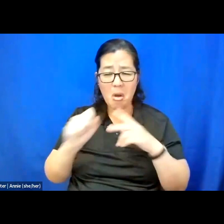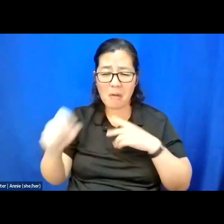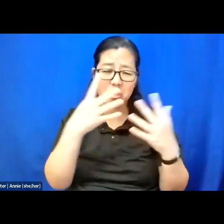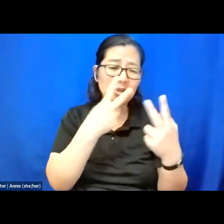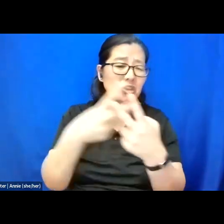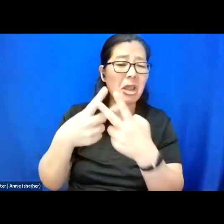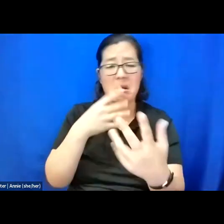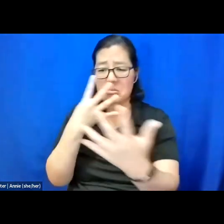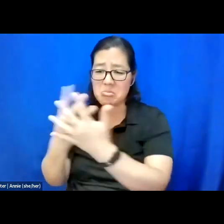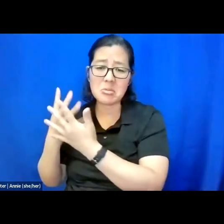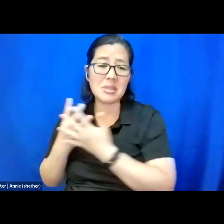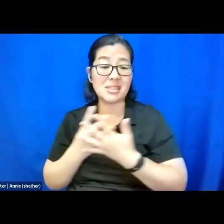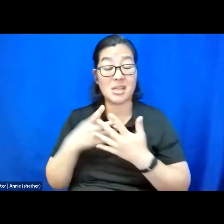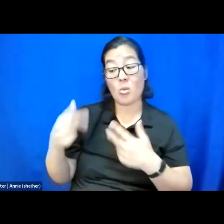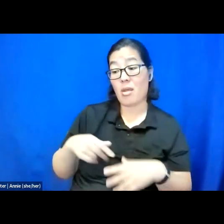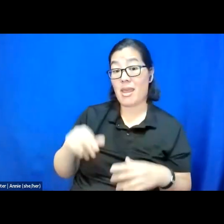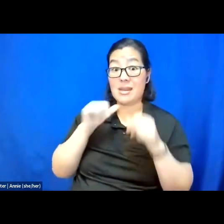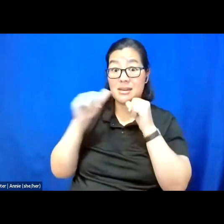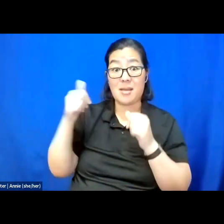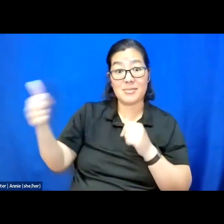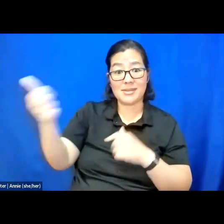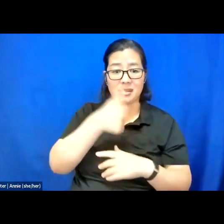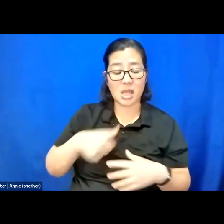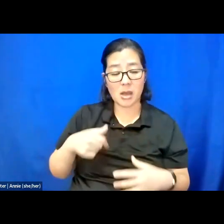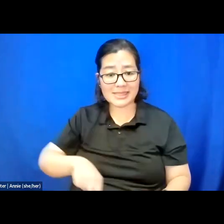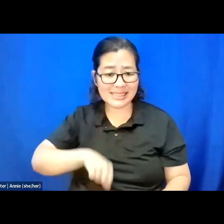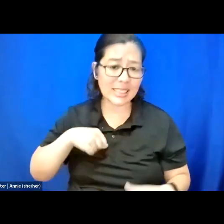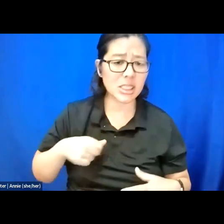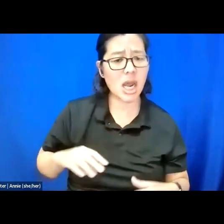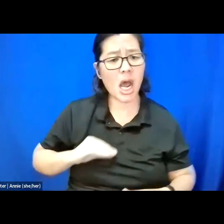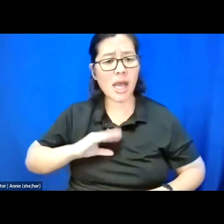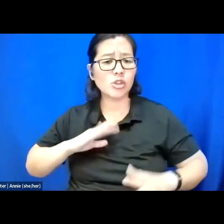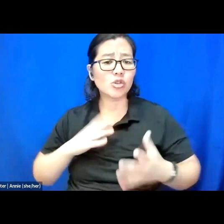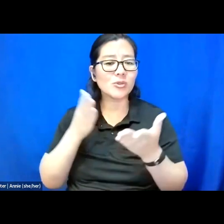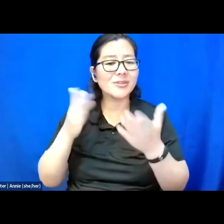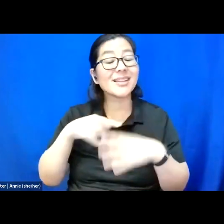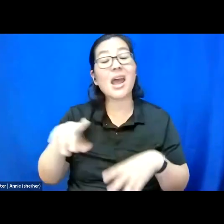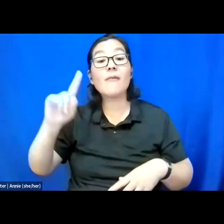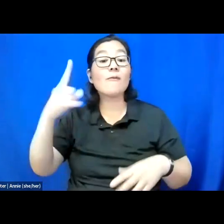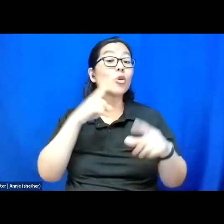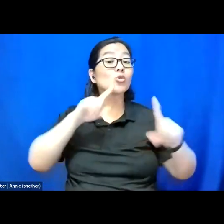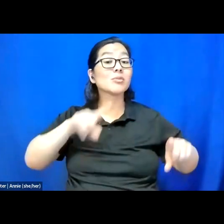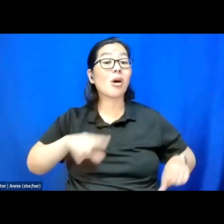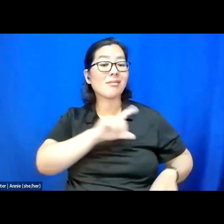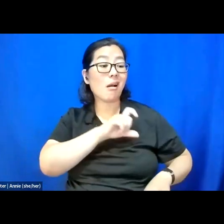when they deny themselves dignified service and send first responders like cops to crises